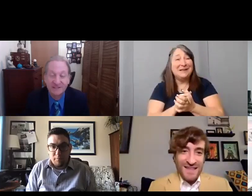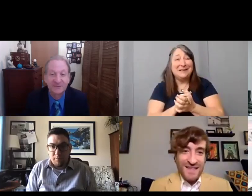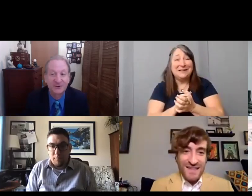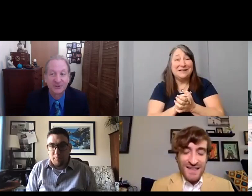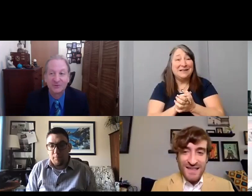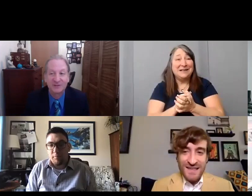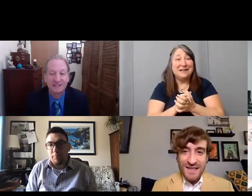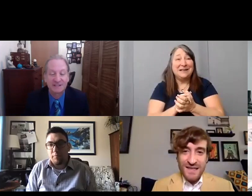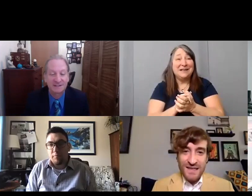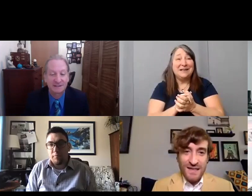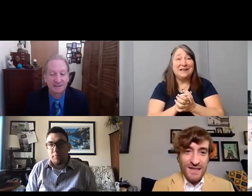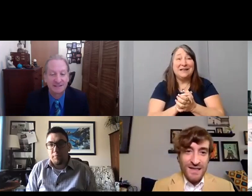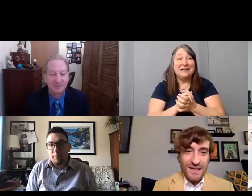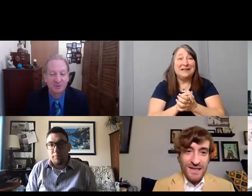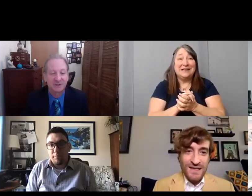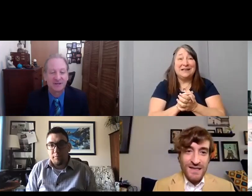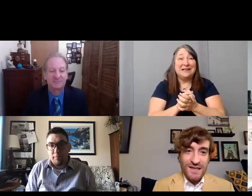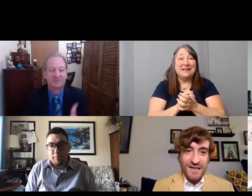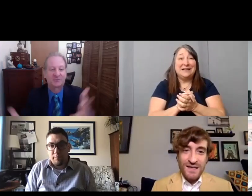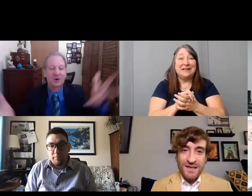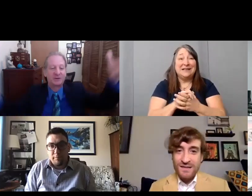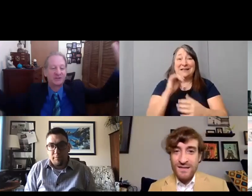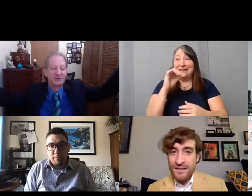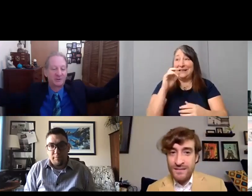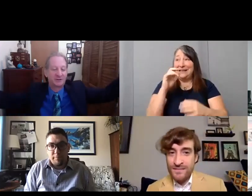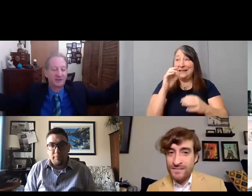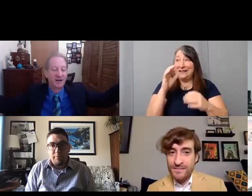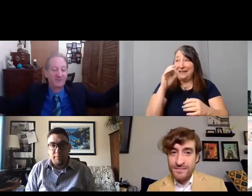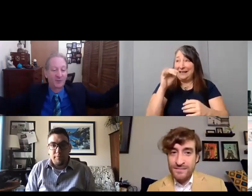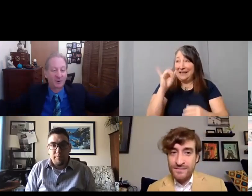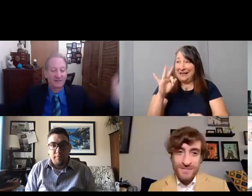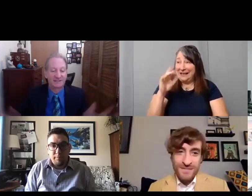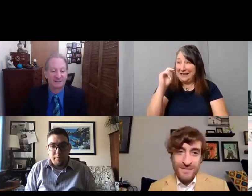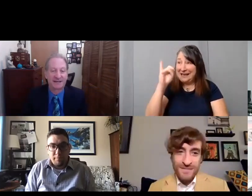this wouldn't have grown into a forest like it has.